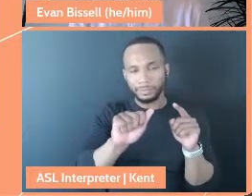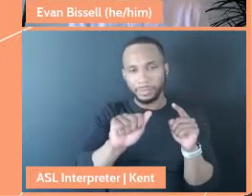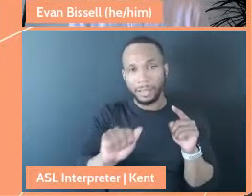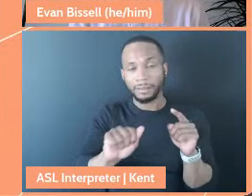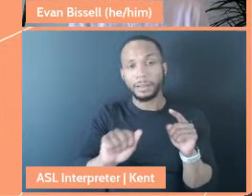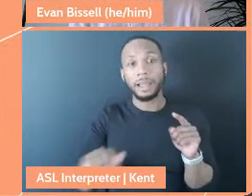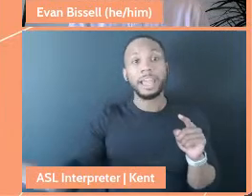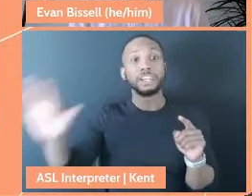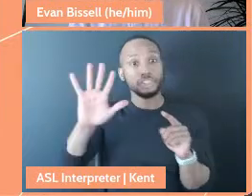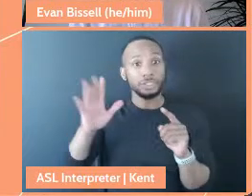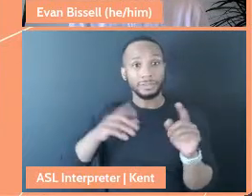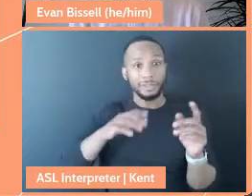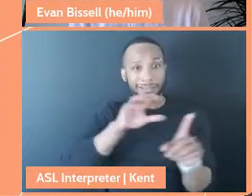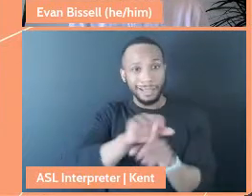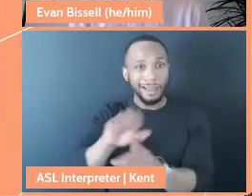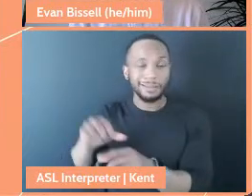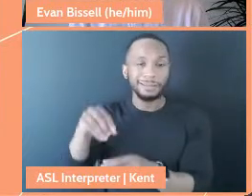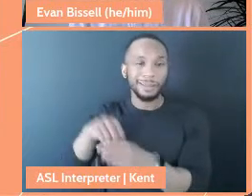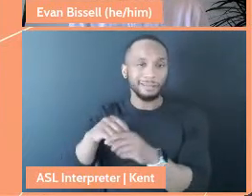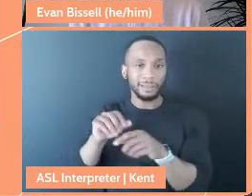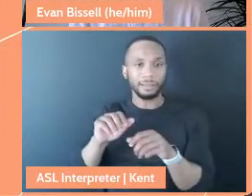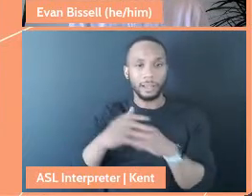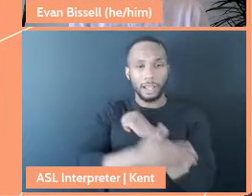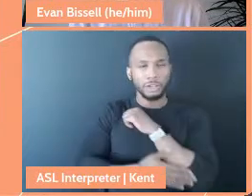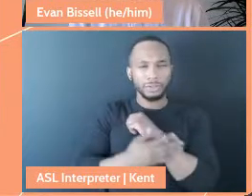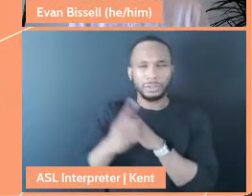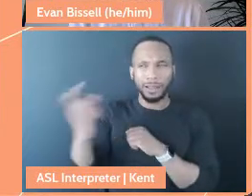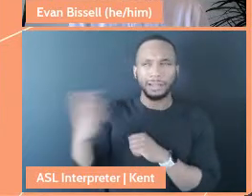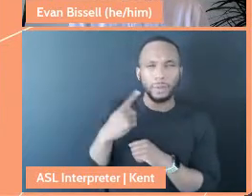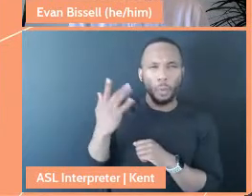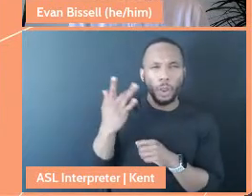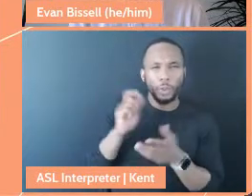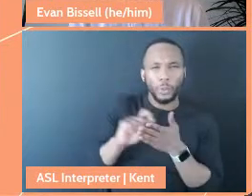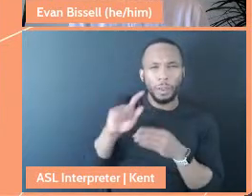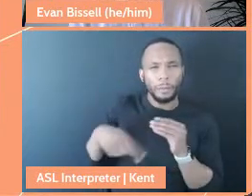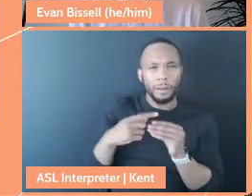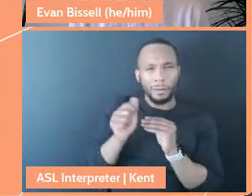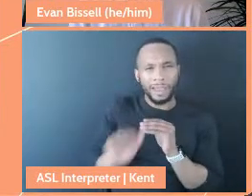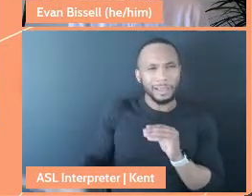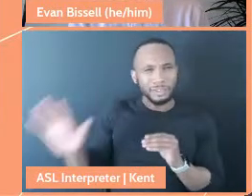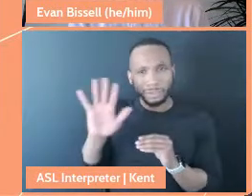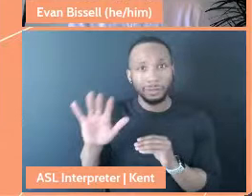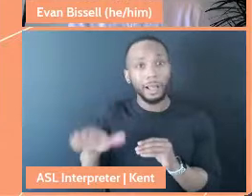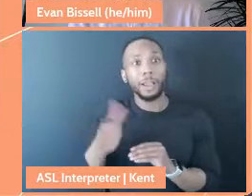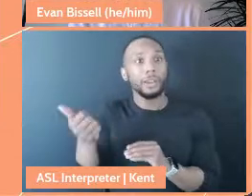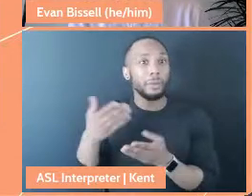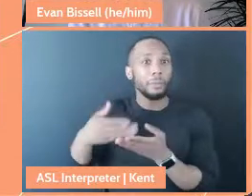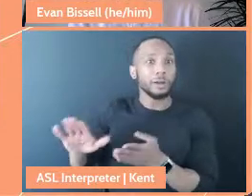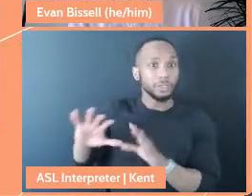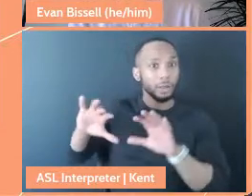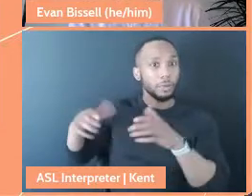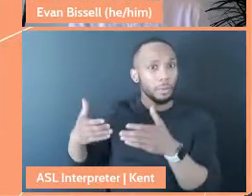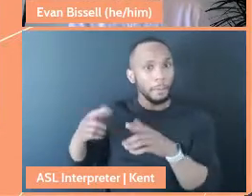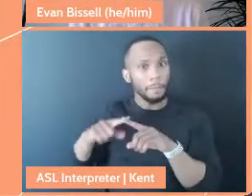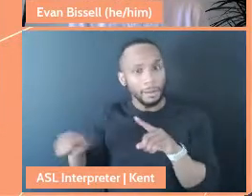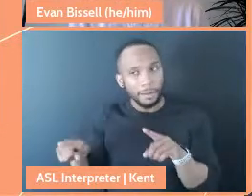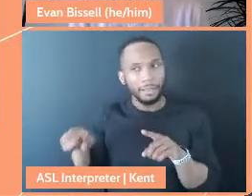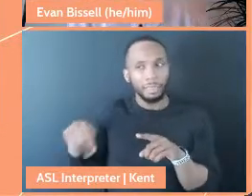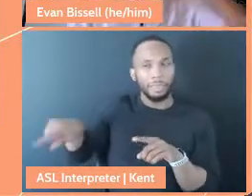people were like, "Why are you writing about Asians?" It's like it's another marginalized group, but you get into, "Well, they're not the real group. We got to focus."